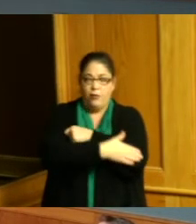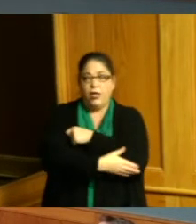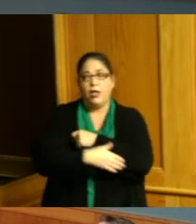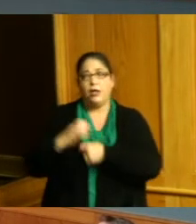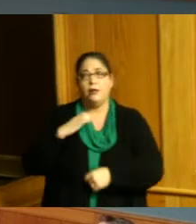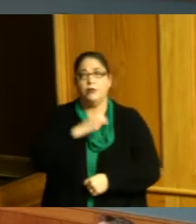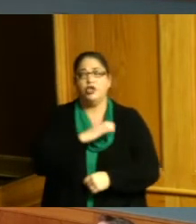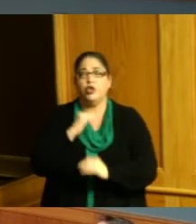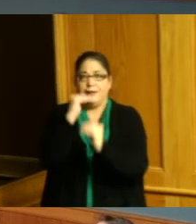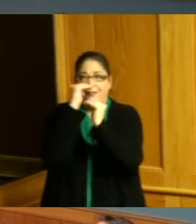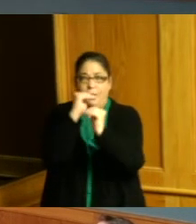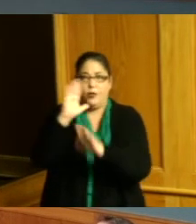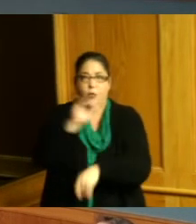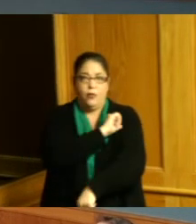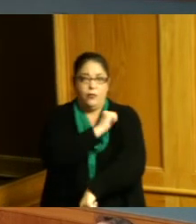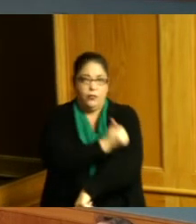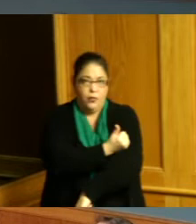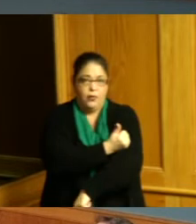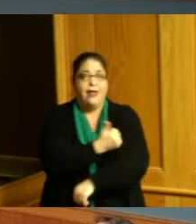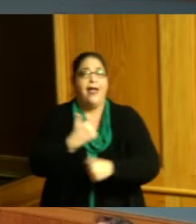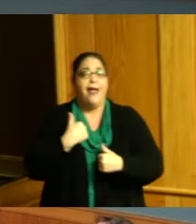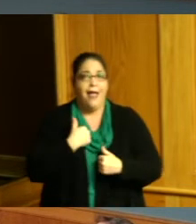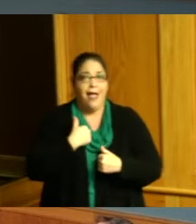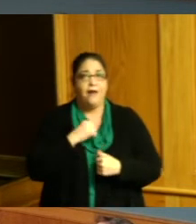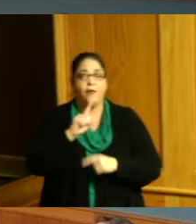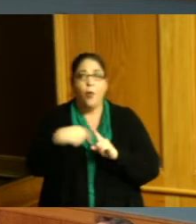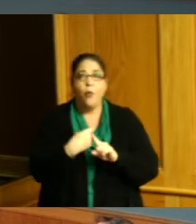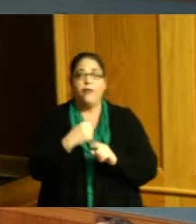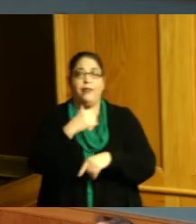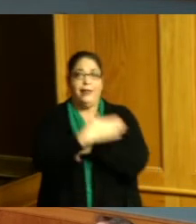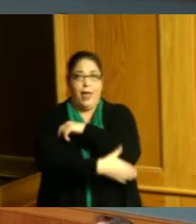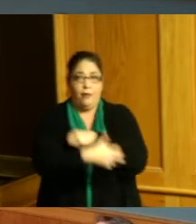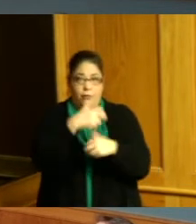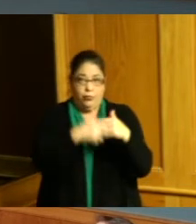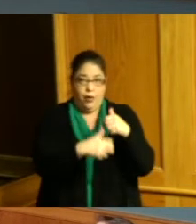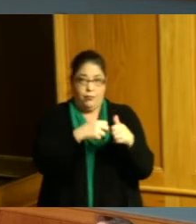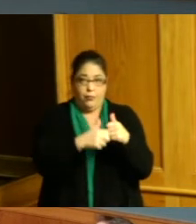County Commissioners holds title to all county properties serves as the sole taxing authority